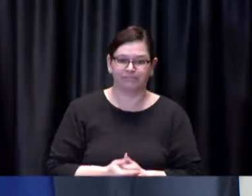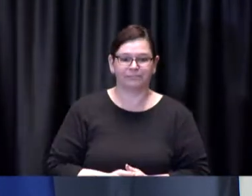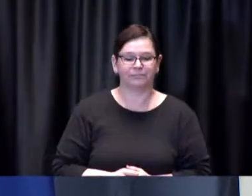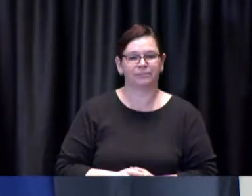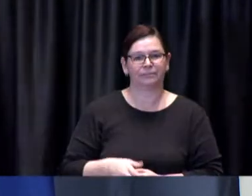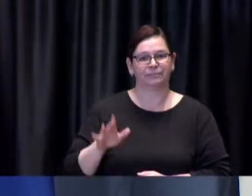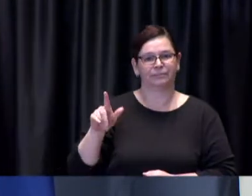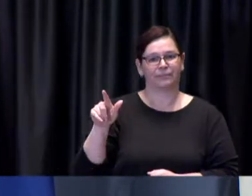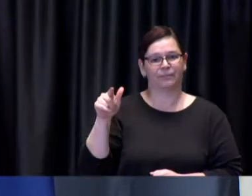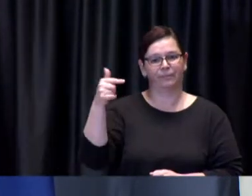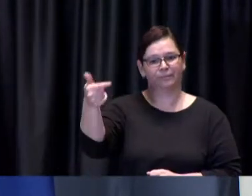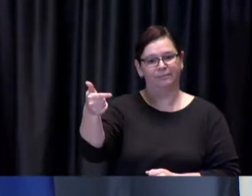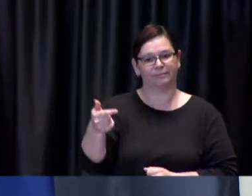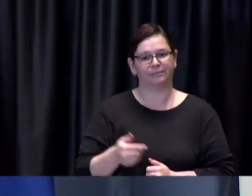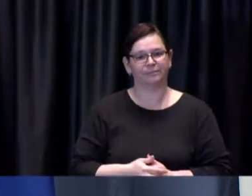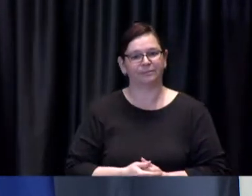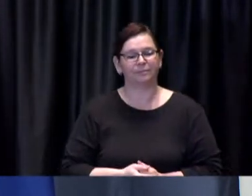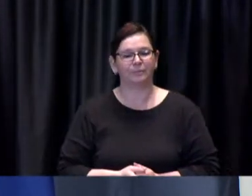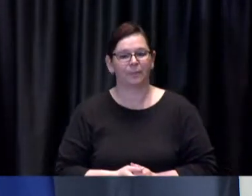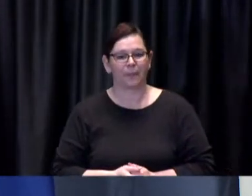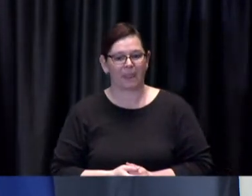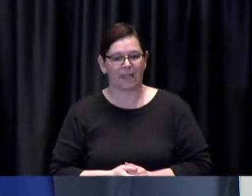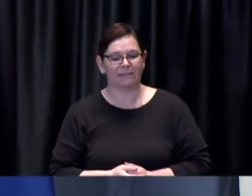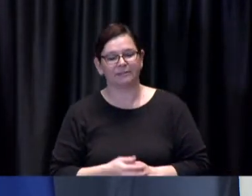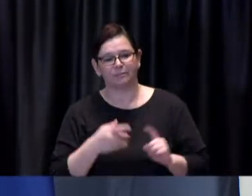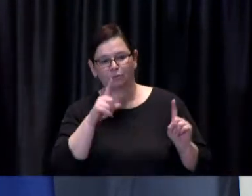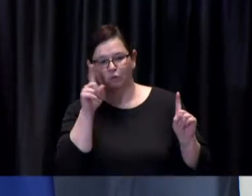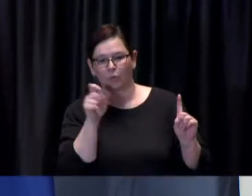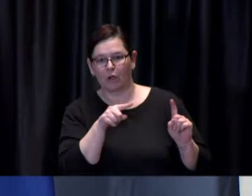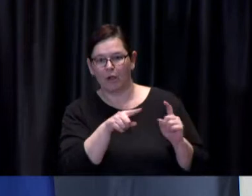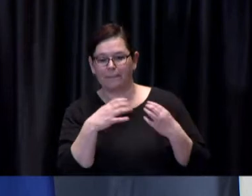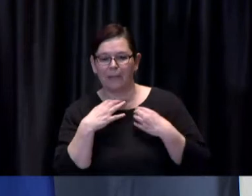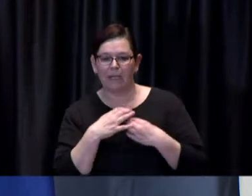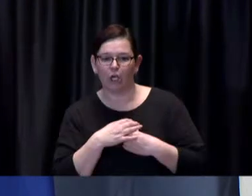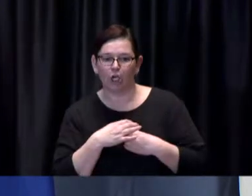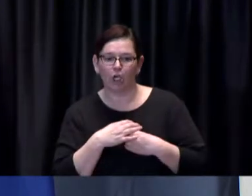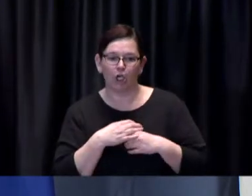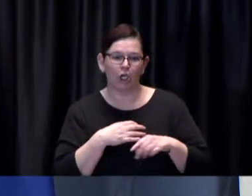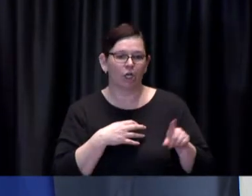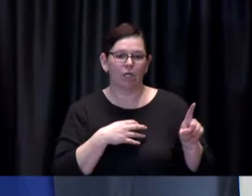Nick: Hi thanks a question from Mayor Tory and maybe anyone from uh the bylaw team who's on the call.